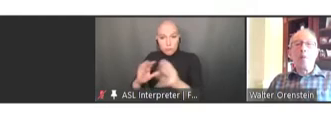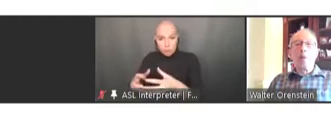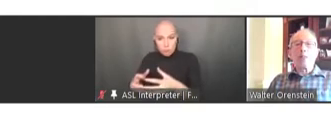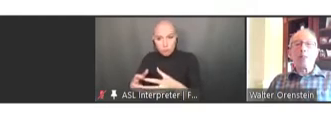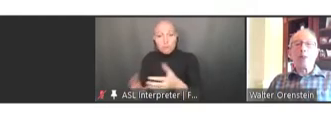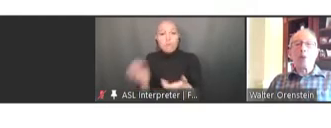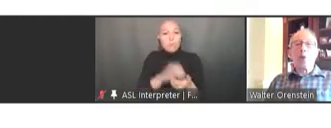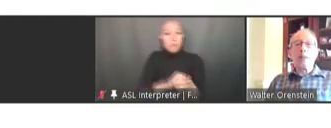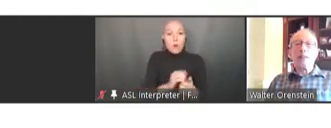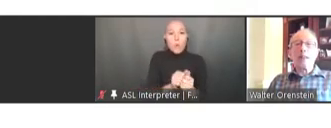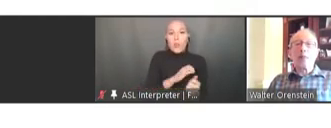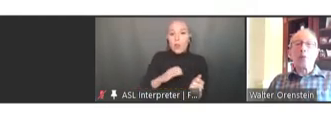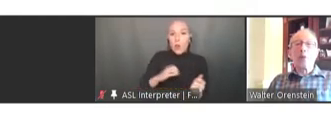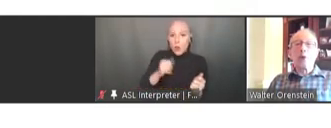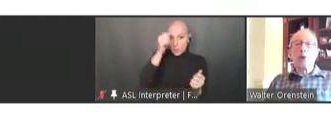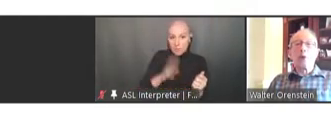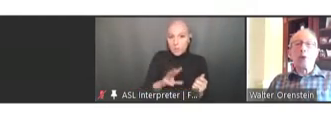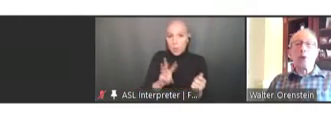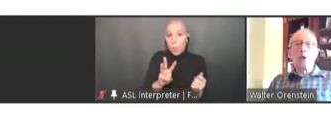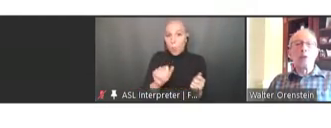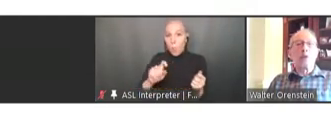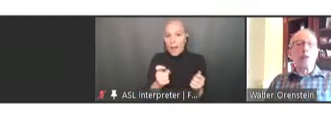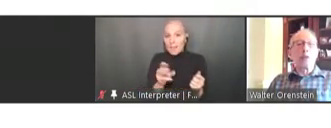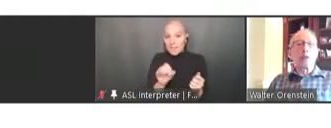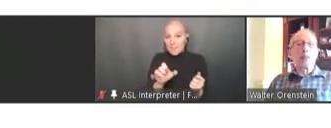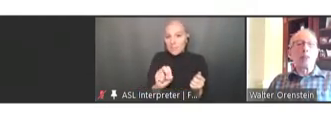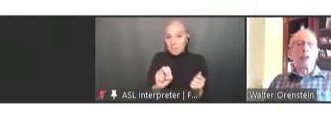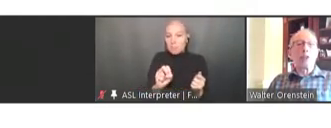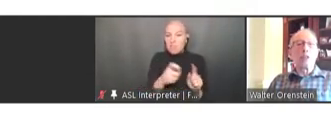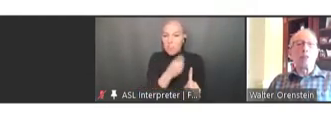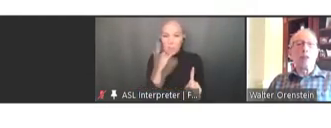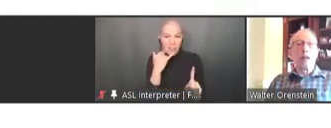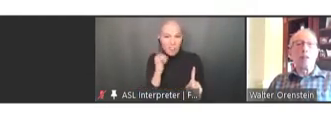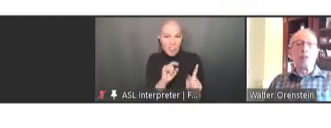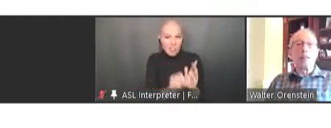about the -- coordinating the role of all of the federal agencies involved